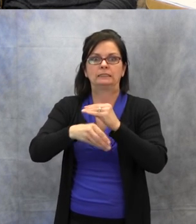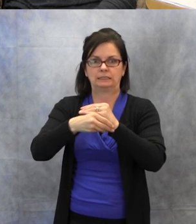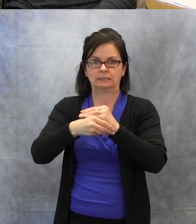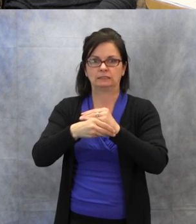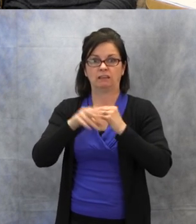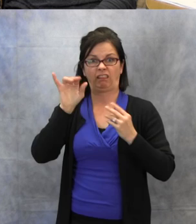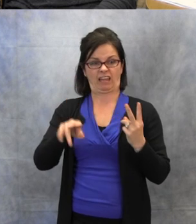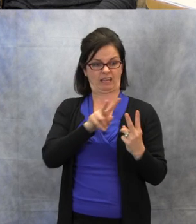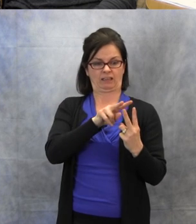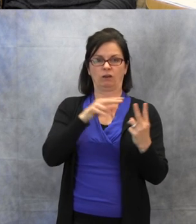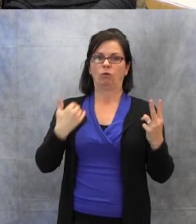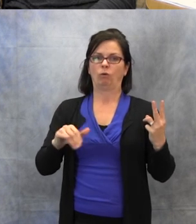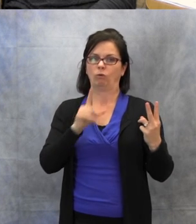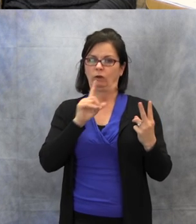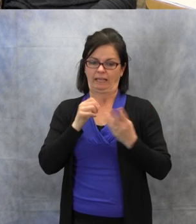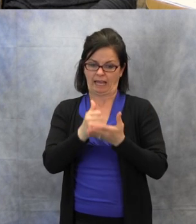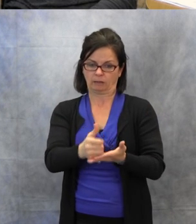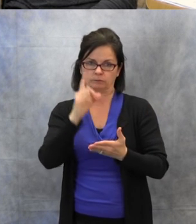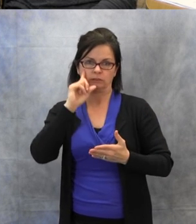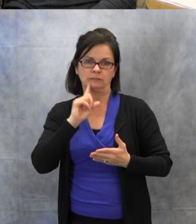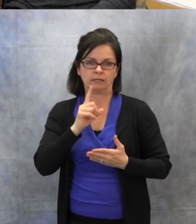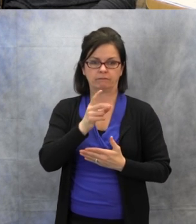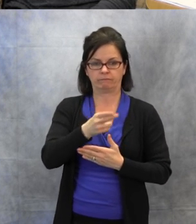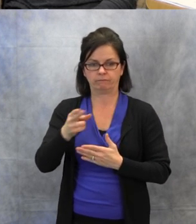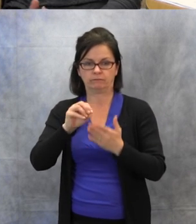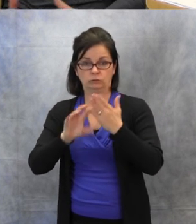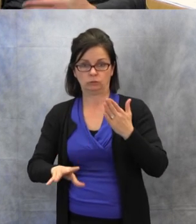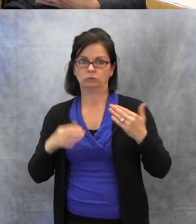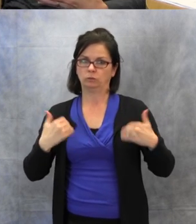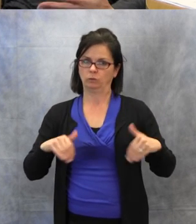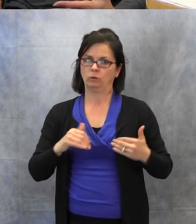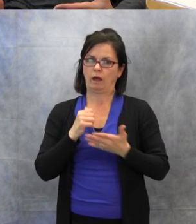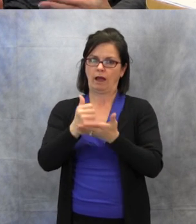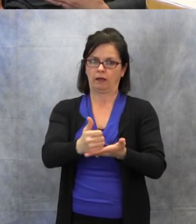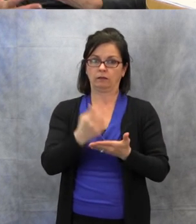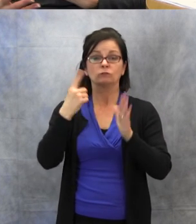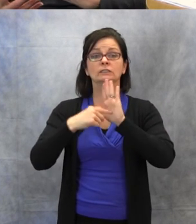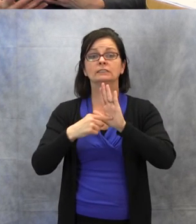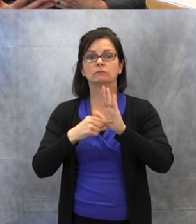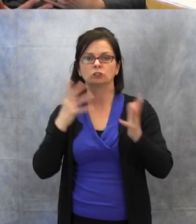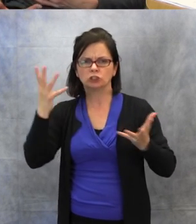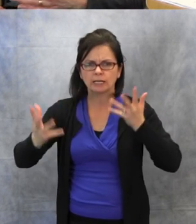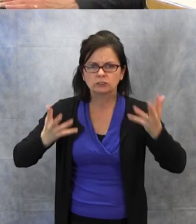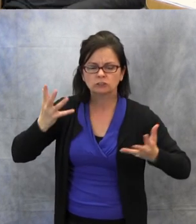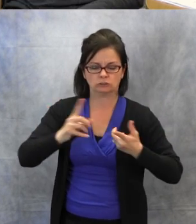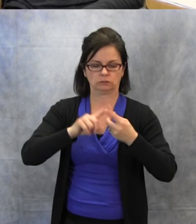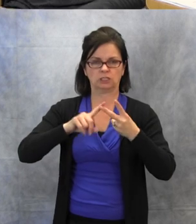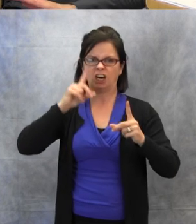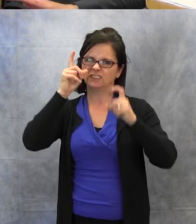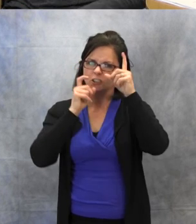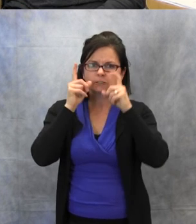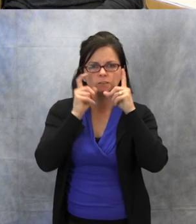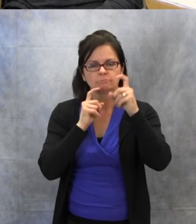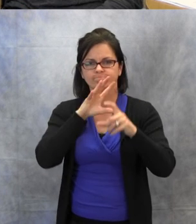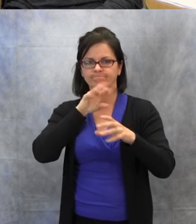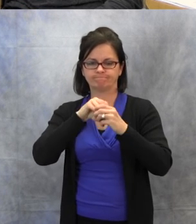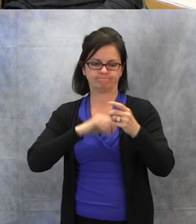the hard of hearing and Deaf students. Gestures you're using, facial expressions, pictures,